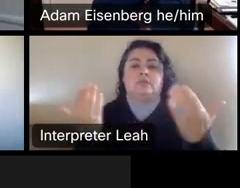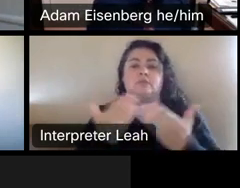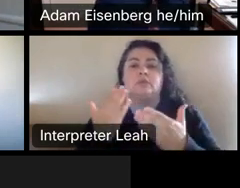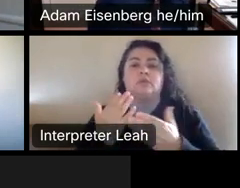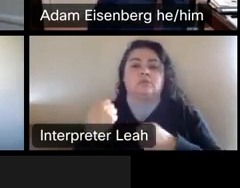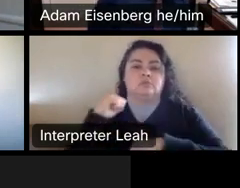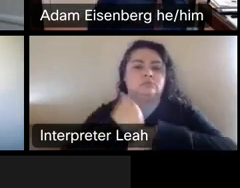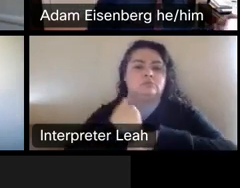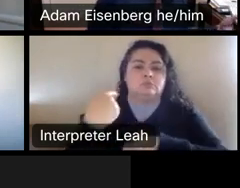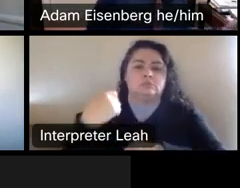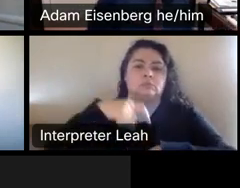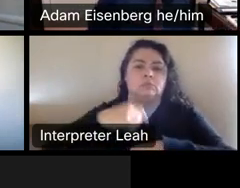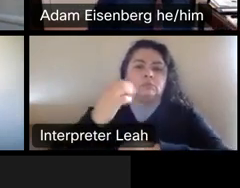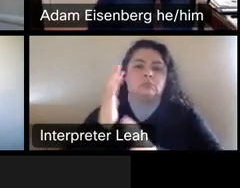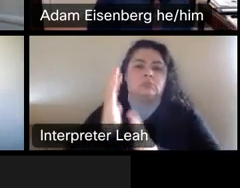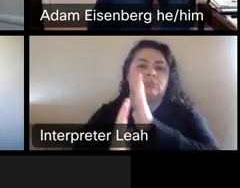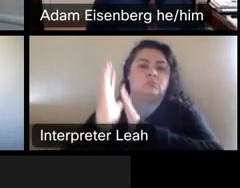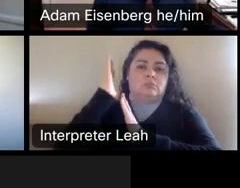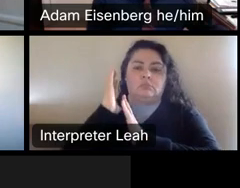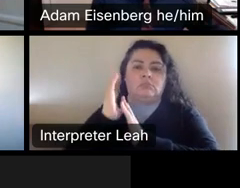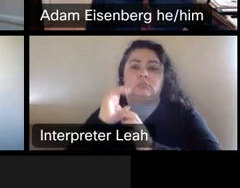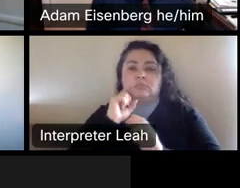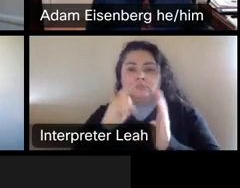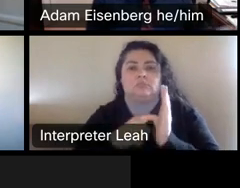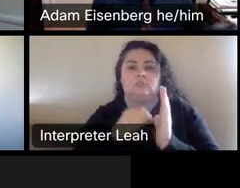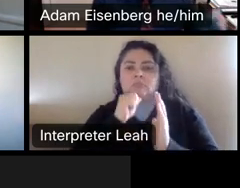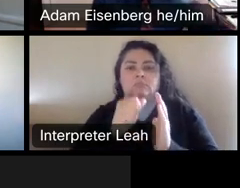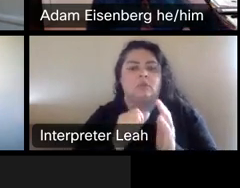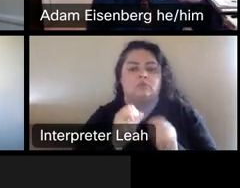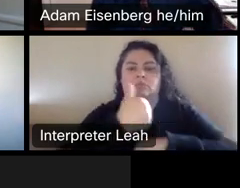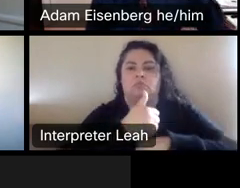This acknowledgment does not take the place of authentic relationships with indigenous communities.